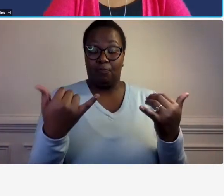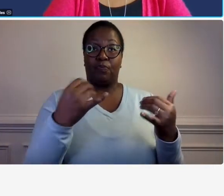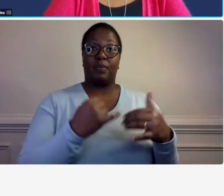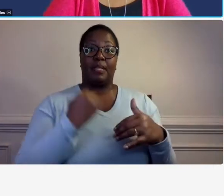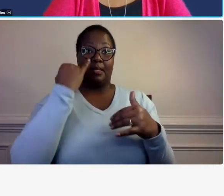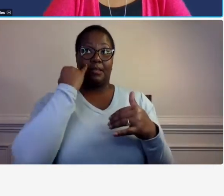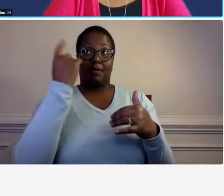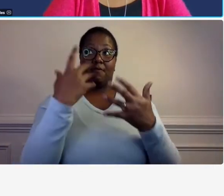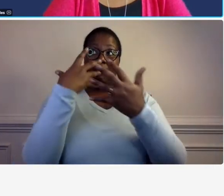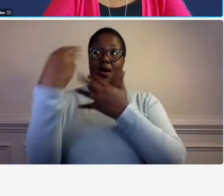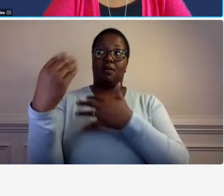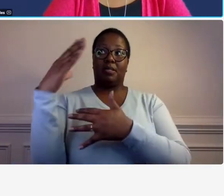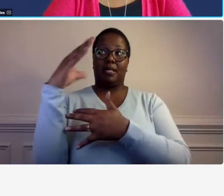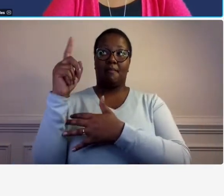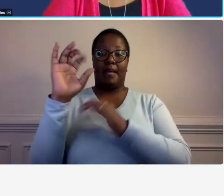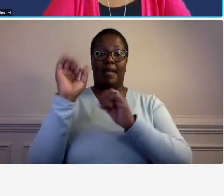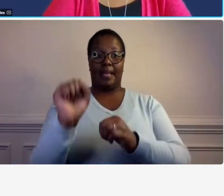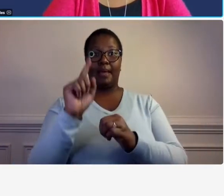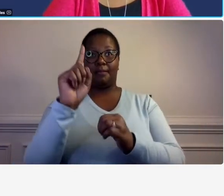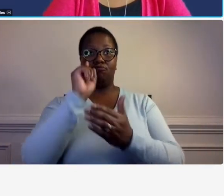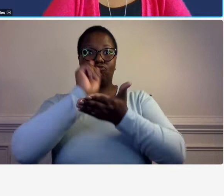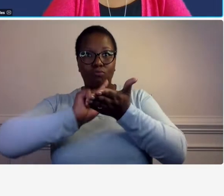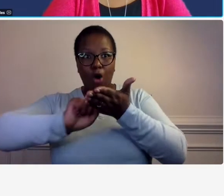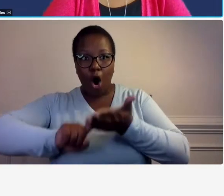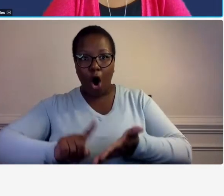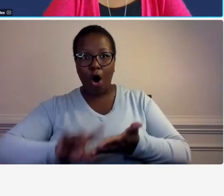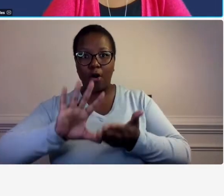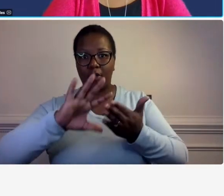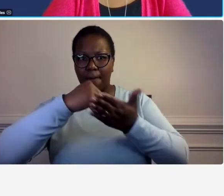and you present that first audit to any dlt across the united states of america